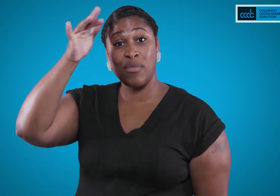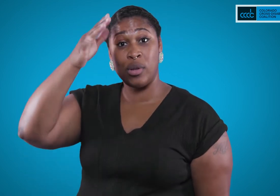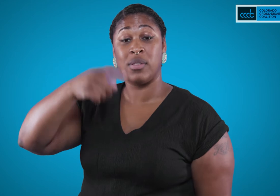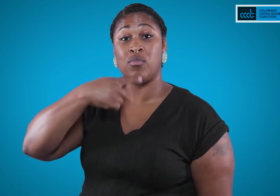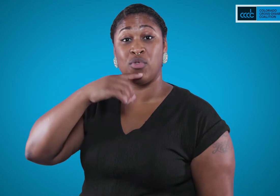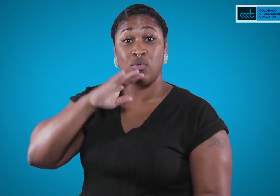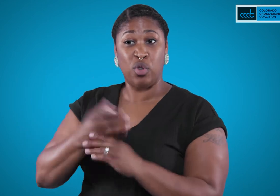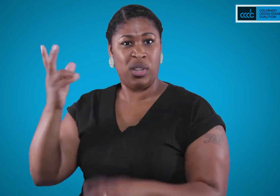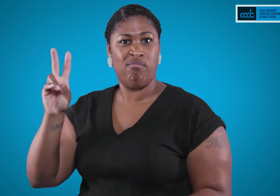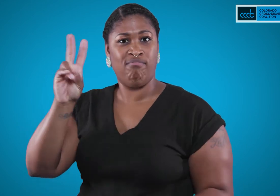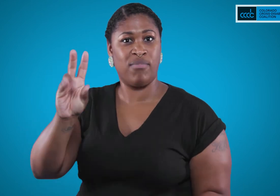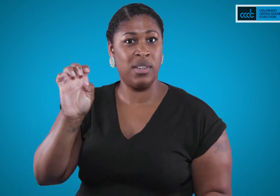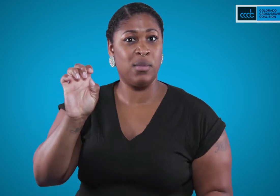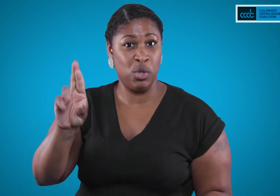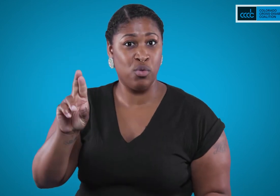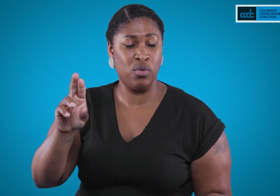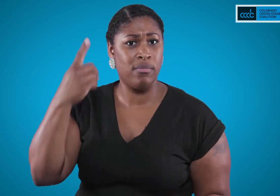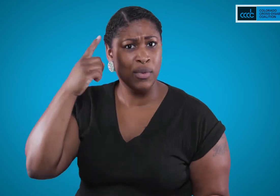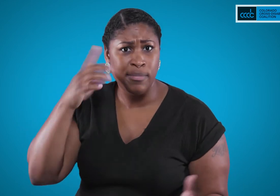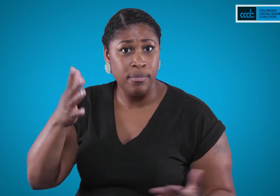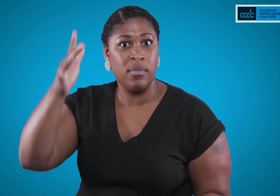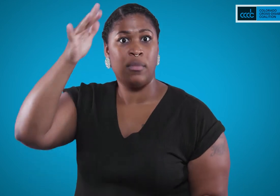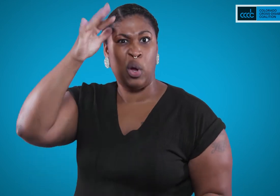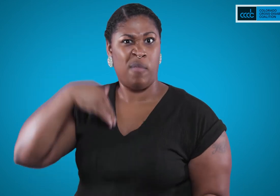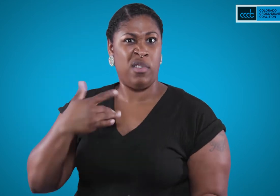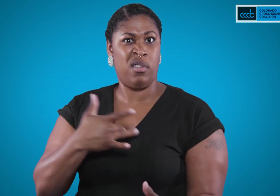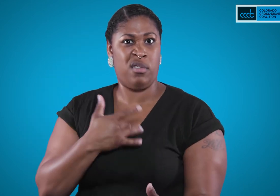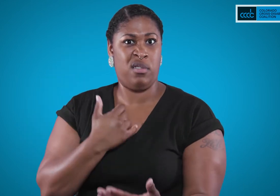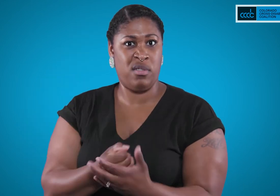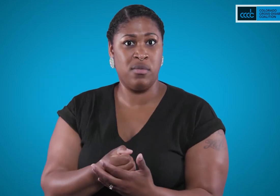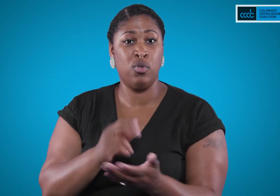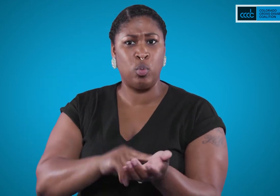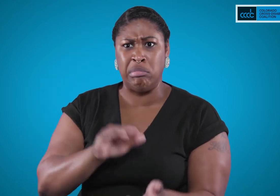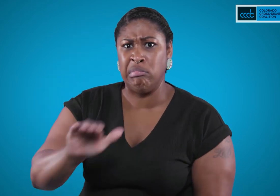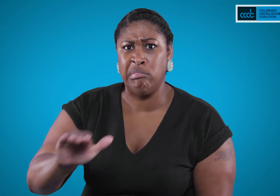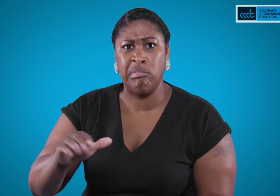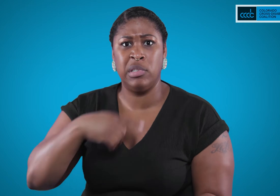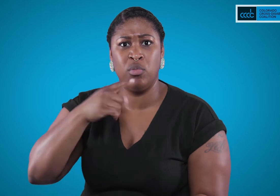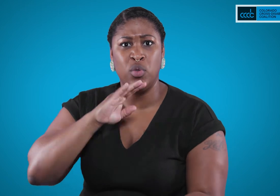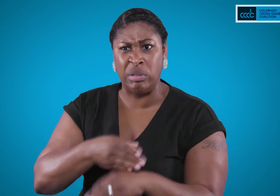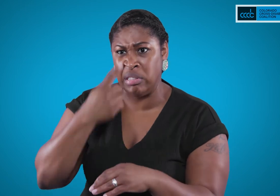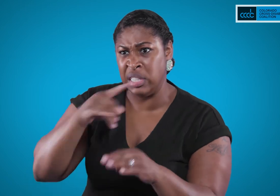a deaf father and hearing daughter are in the ER. The father is having a heart attack and the nurse asks the daughter to interpret.